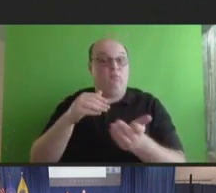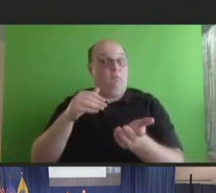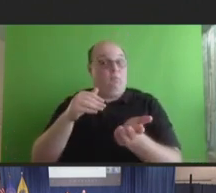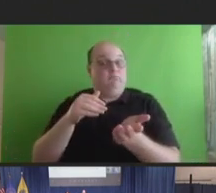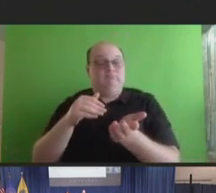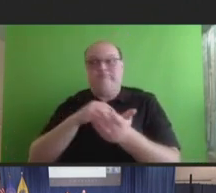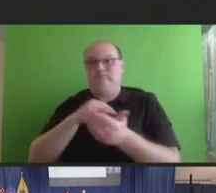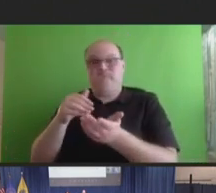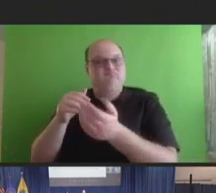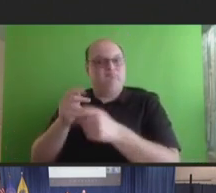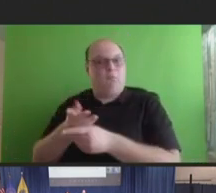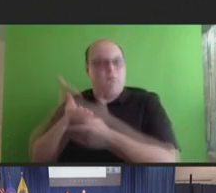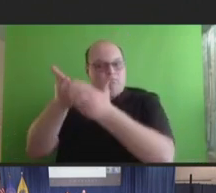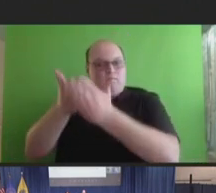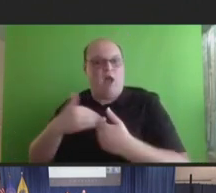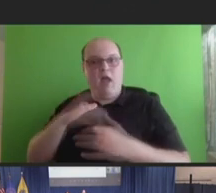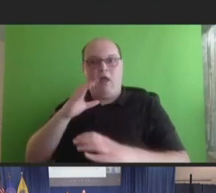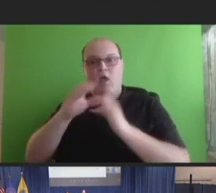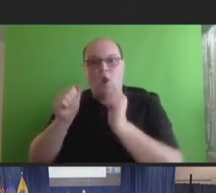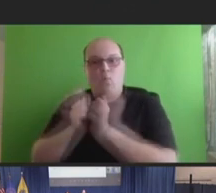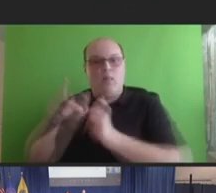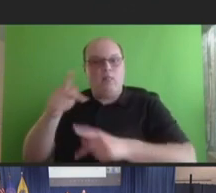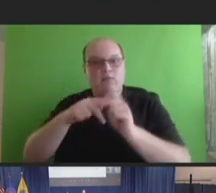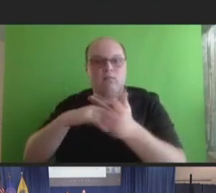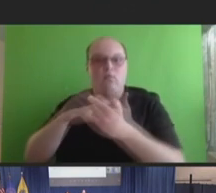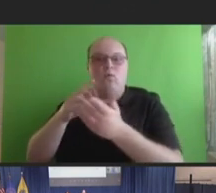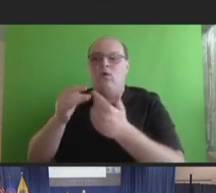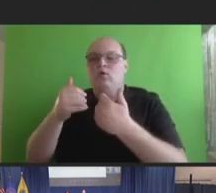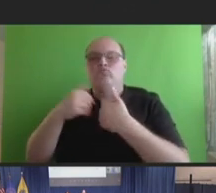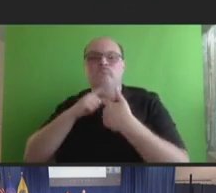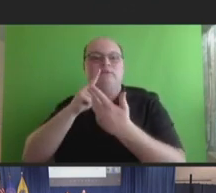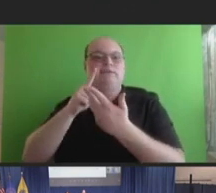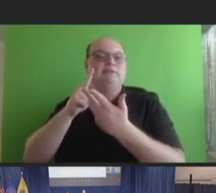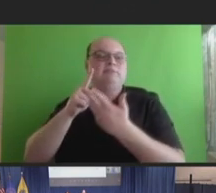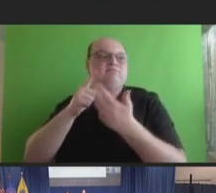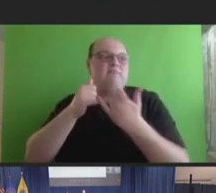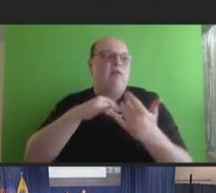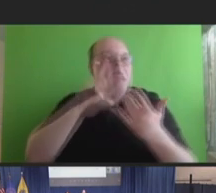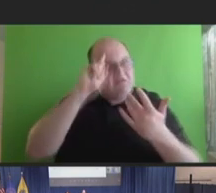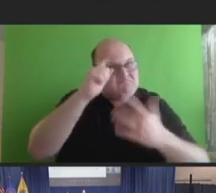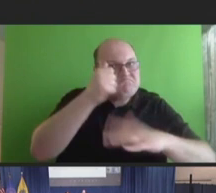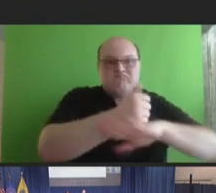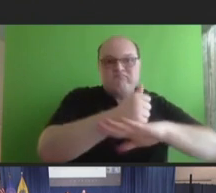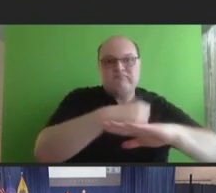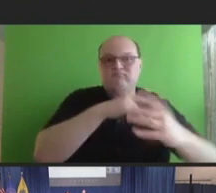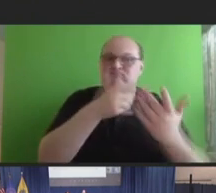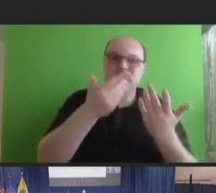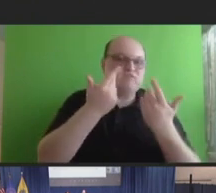with these folks who are very, very much now set in their ways, it's leading to some negative